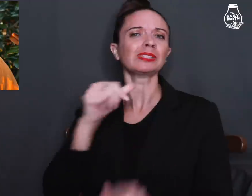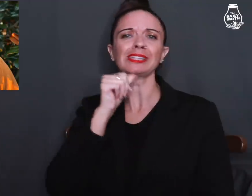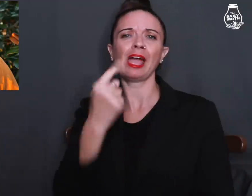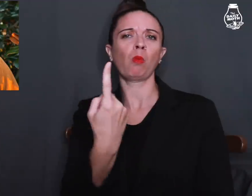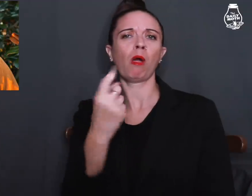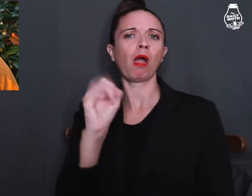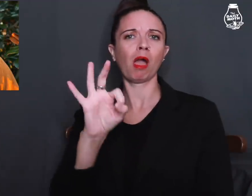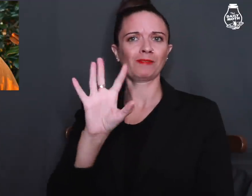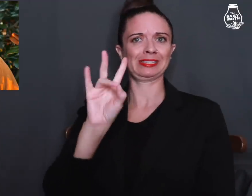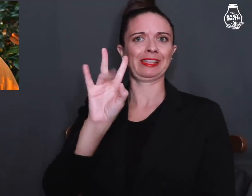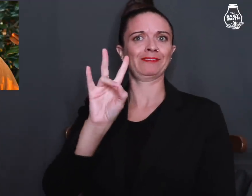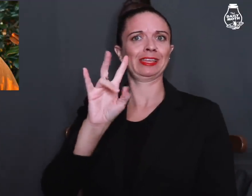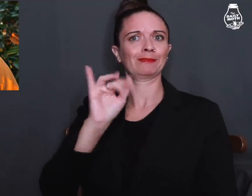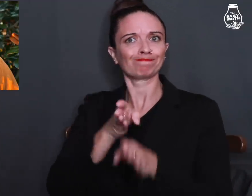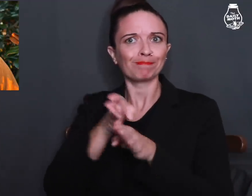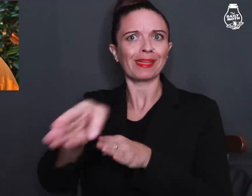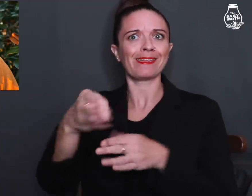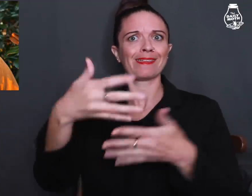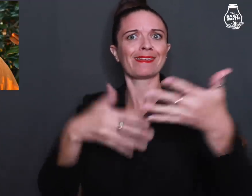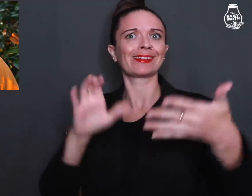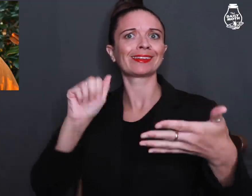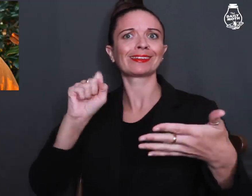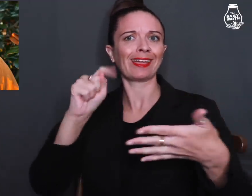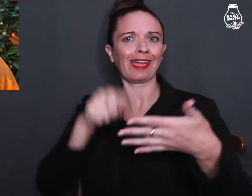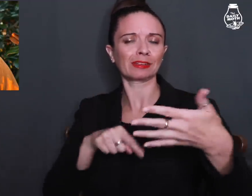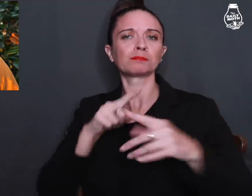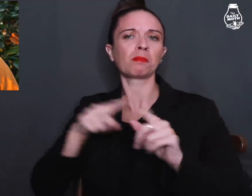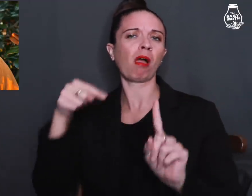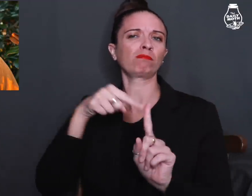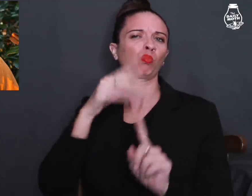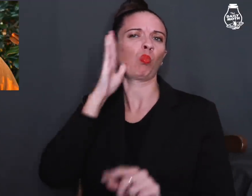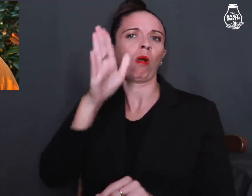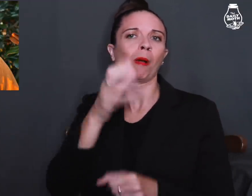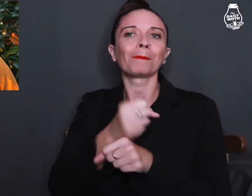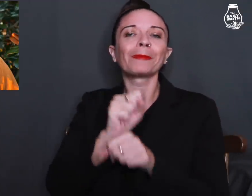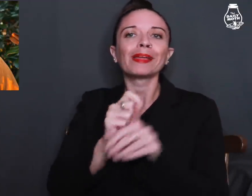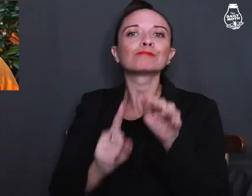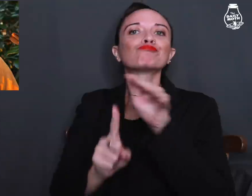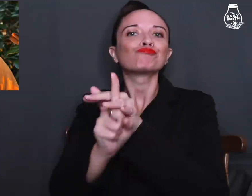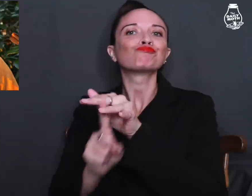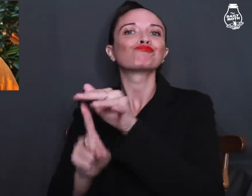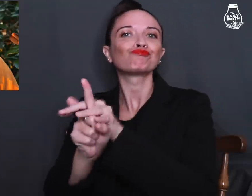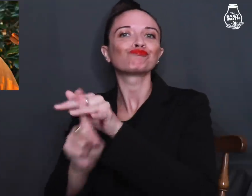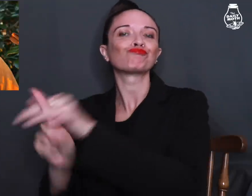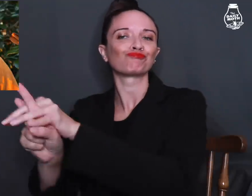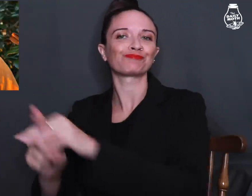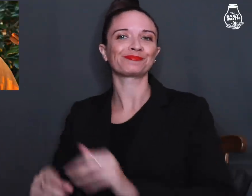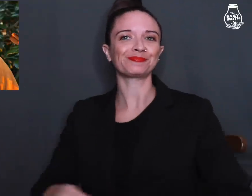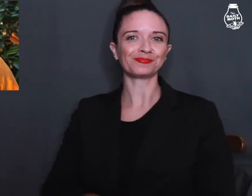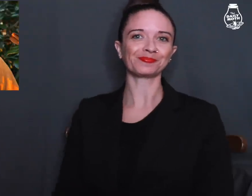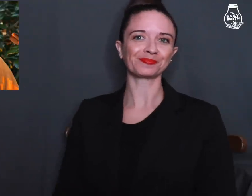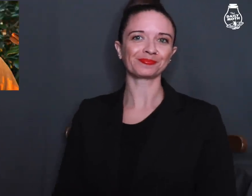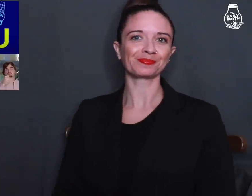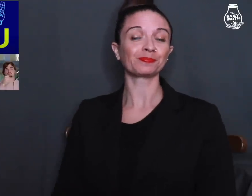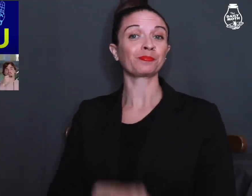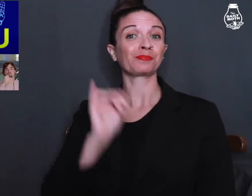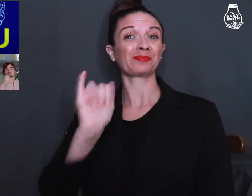He is not one of the main seven cast members but will make several appearances.